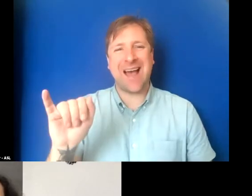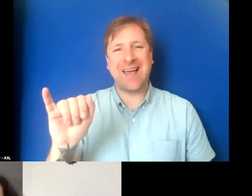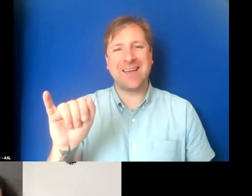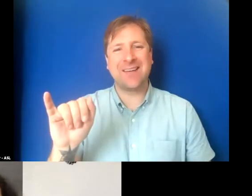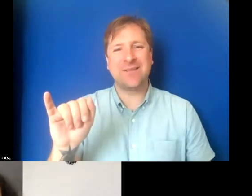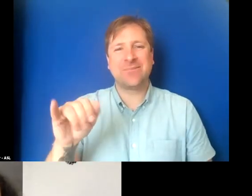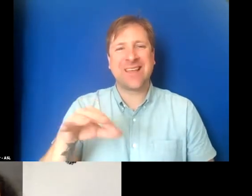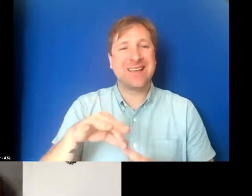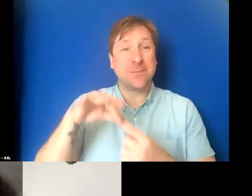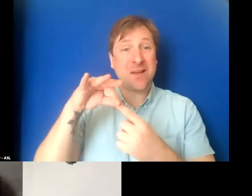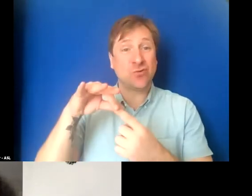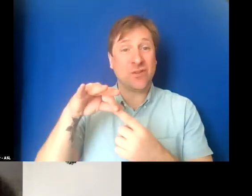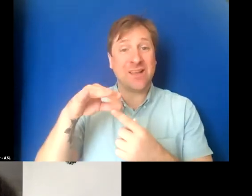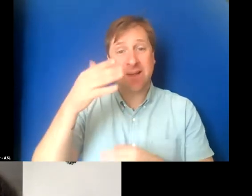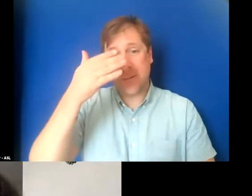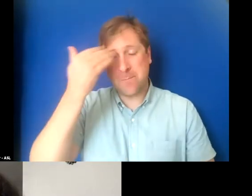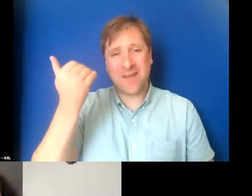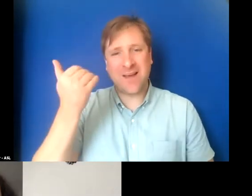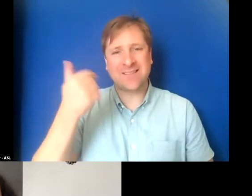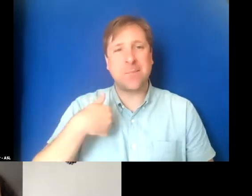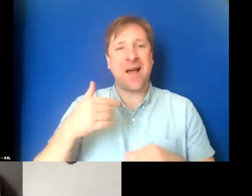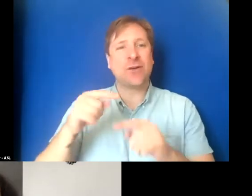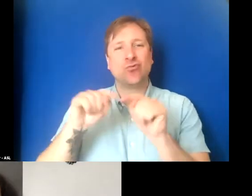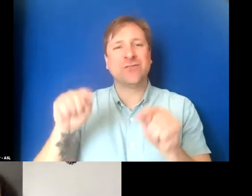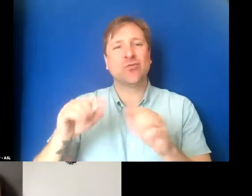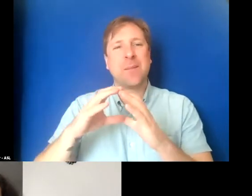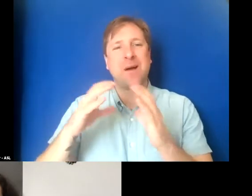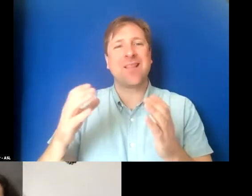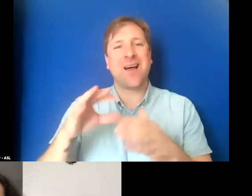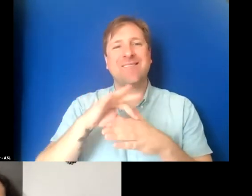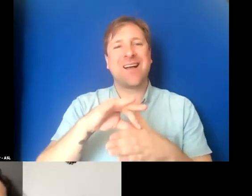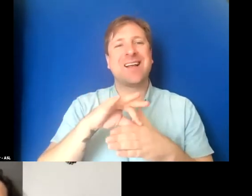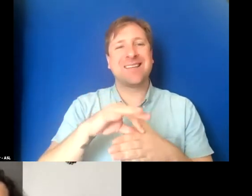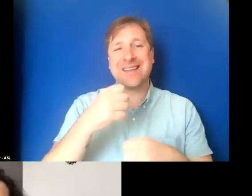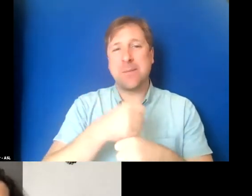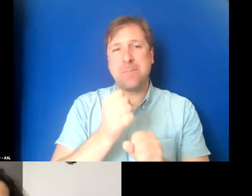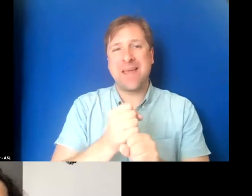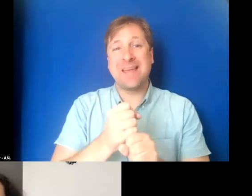especially because I transcribe a lot of content made by disabled people.